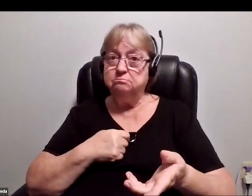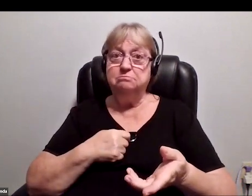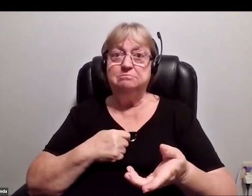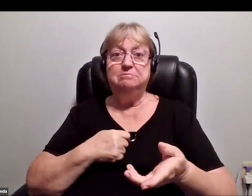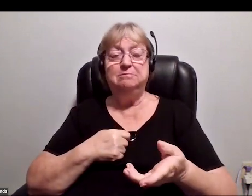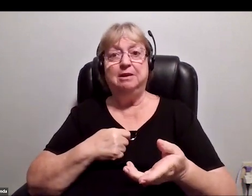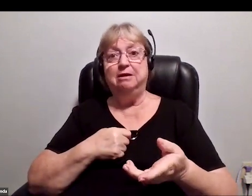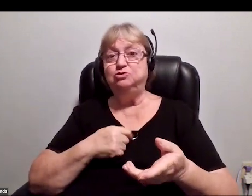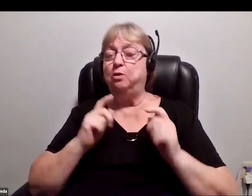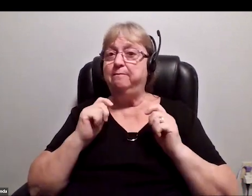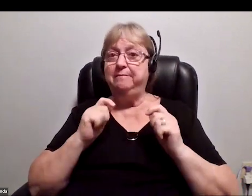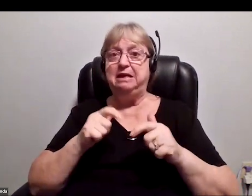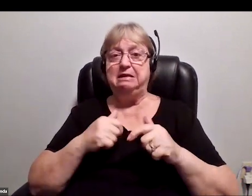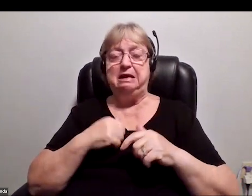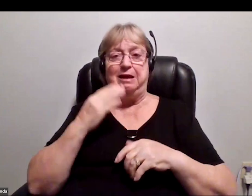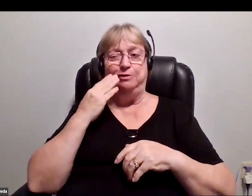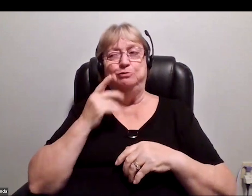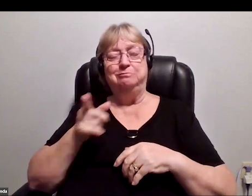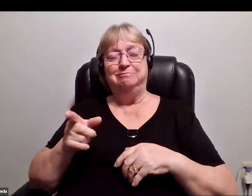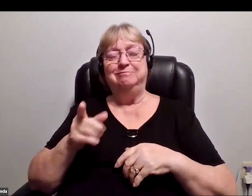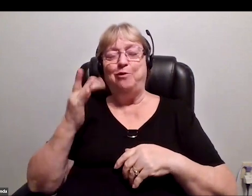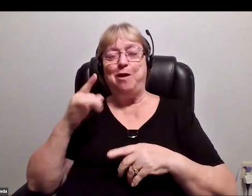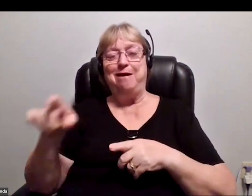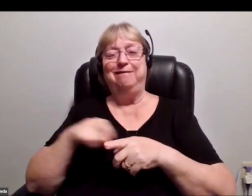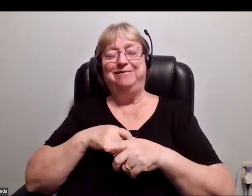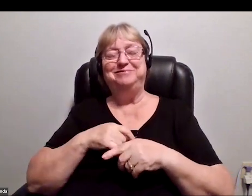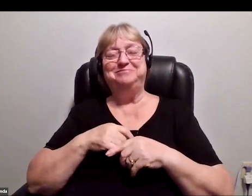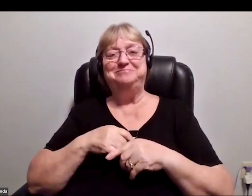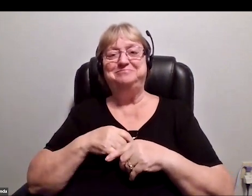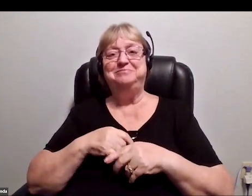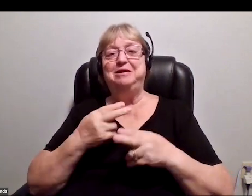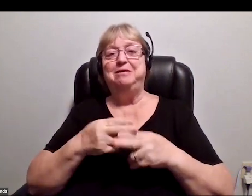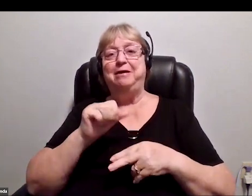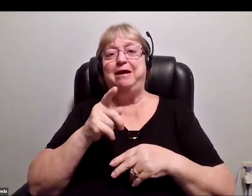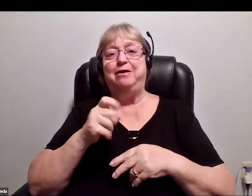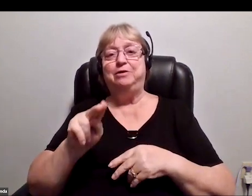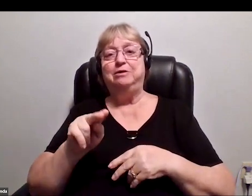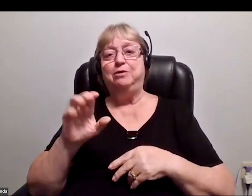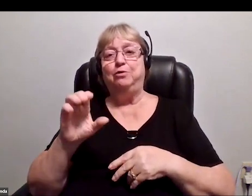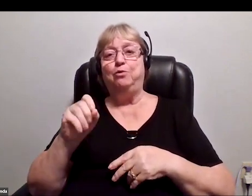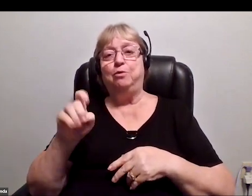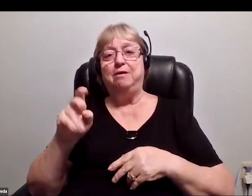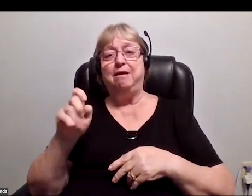I immediately knew what this person was calling me about, and her name was Ariane Cornell, and you might know her from the live stream broadcasts